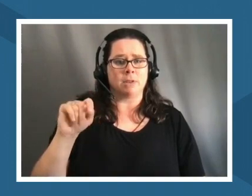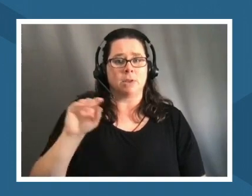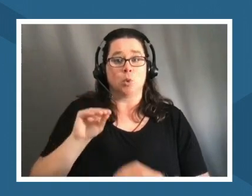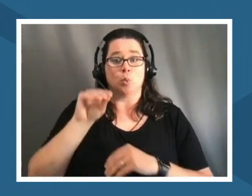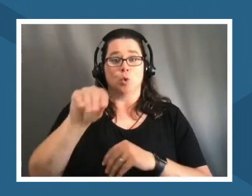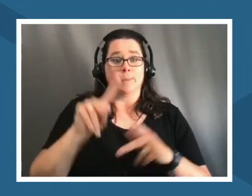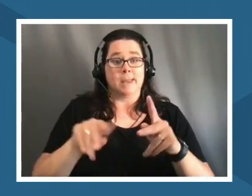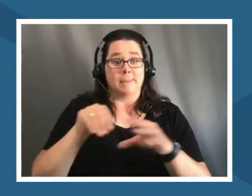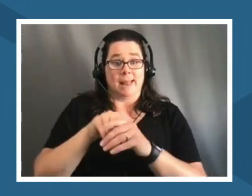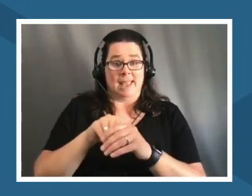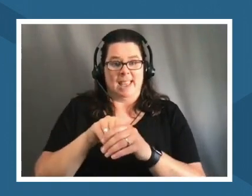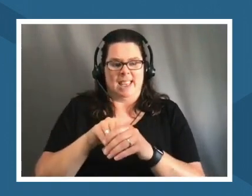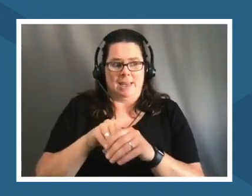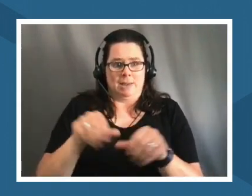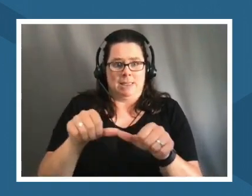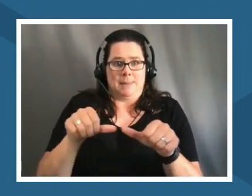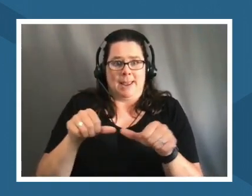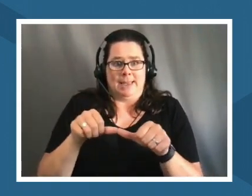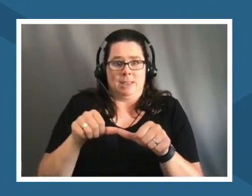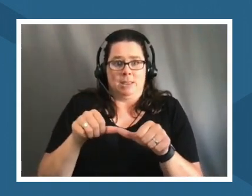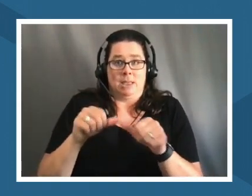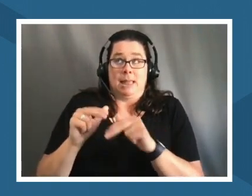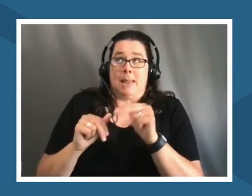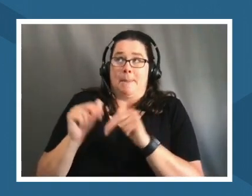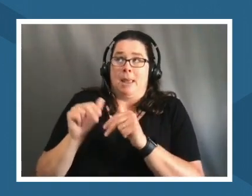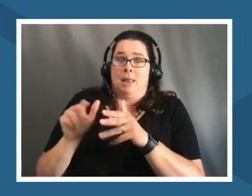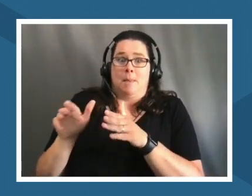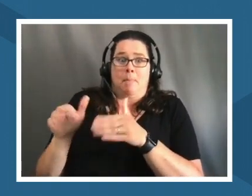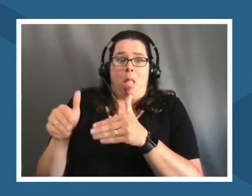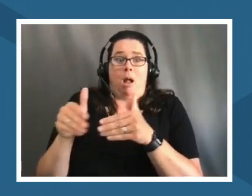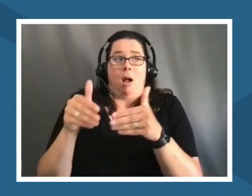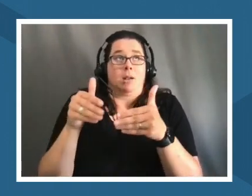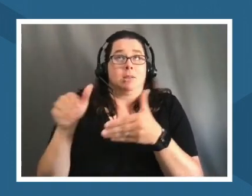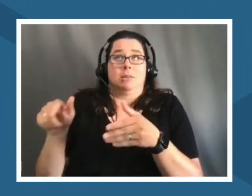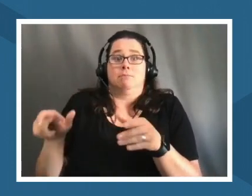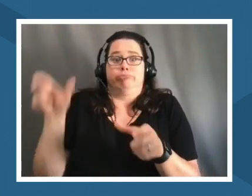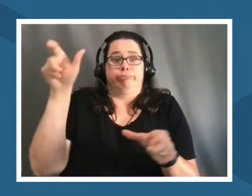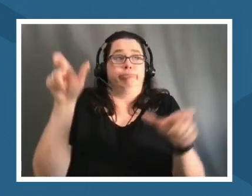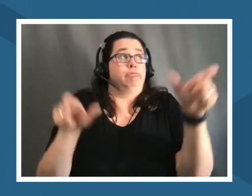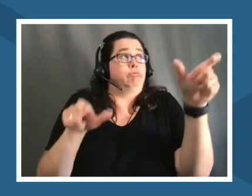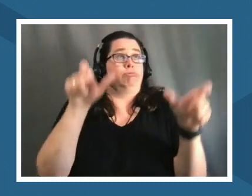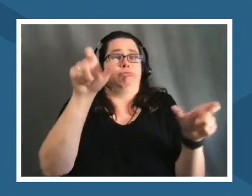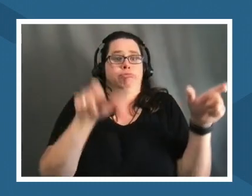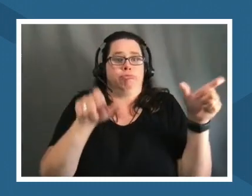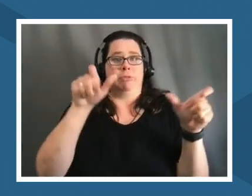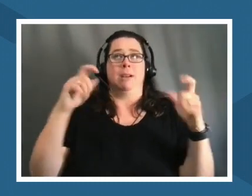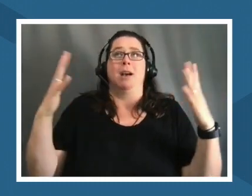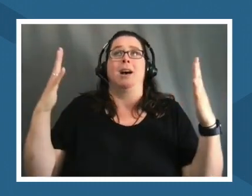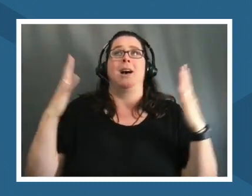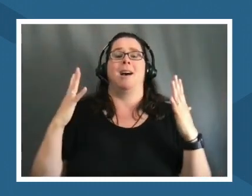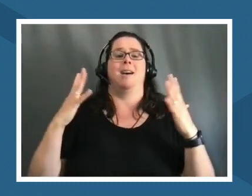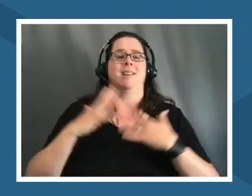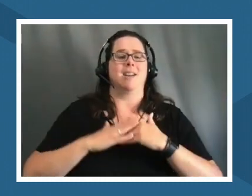around them or they start building this box so that they are somehow comforted